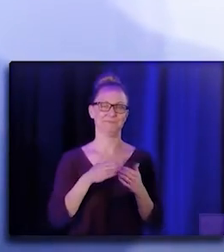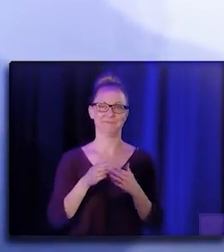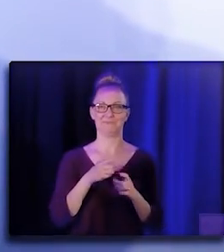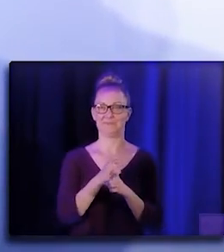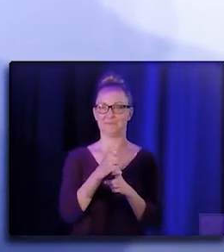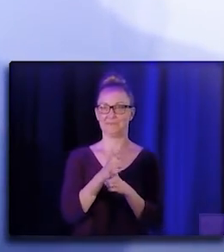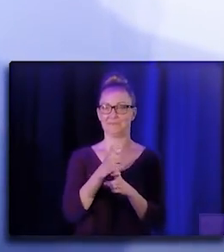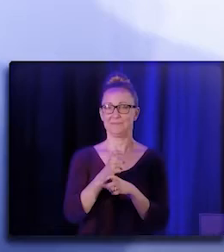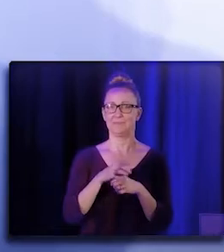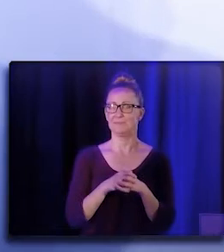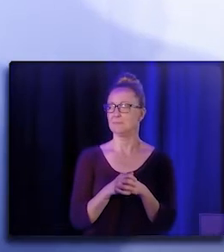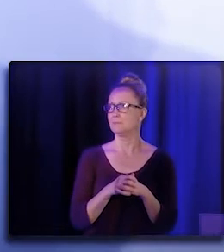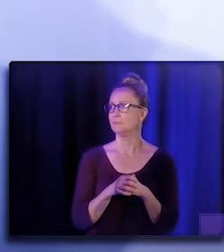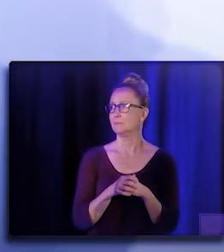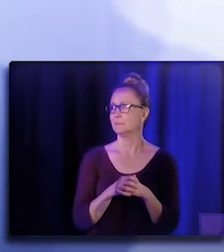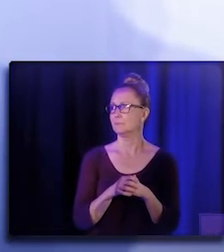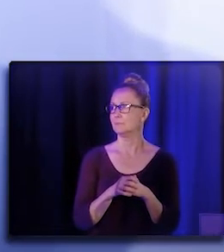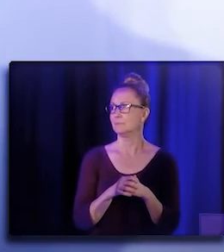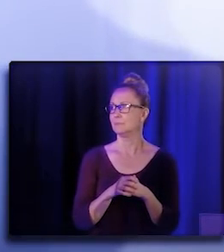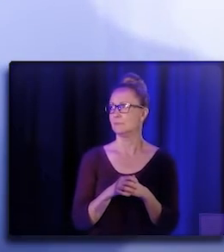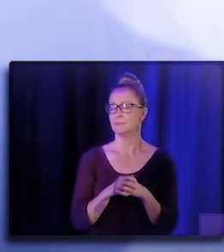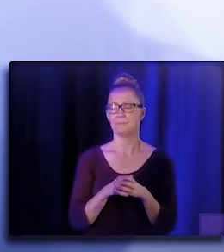You know, nothing about us without us.